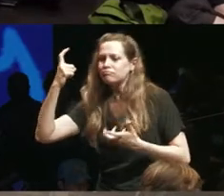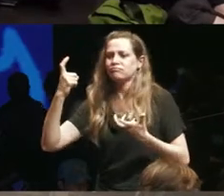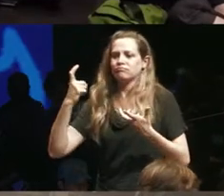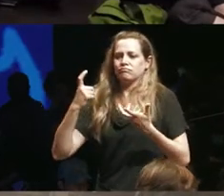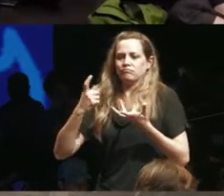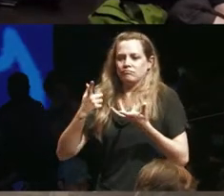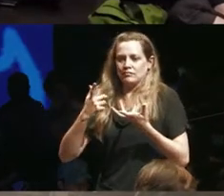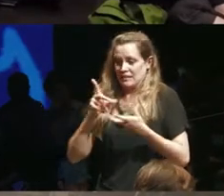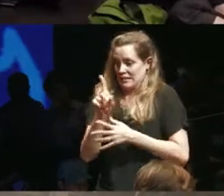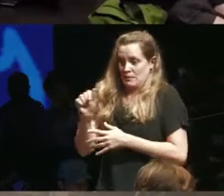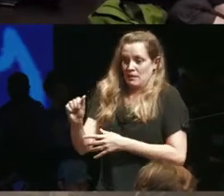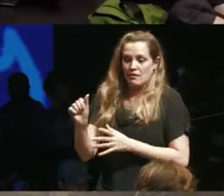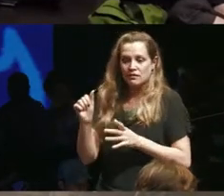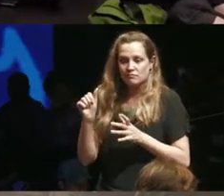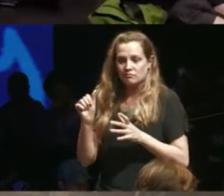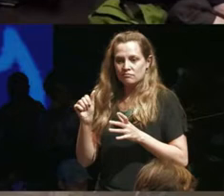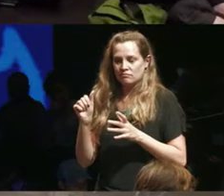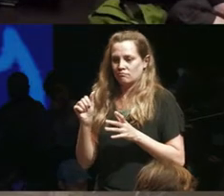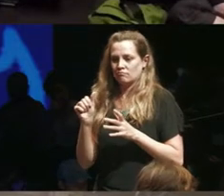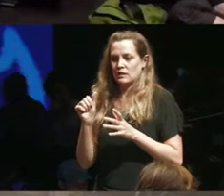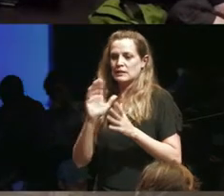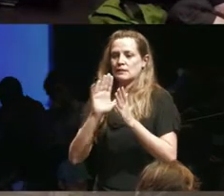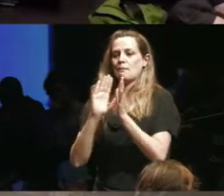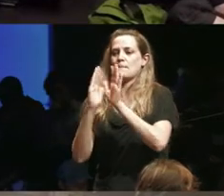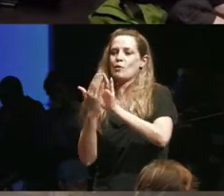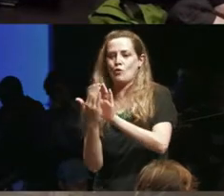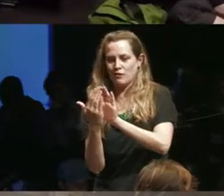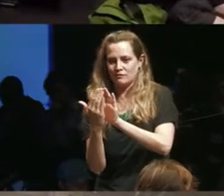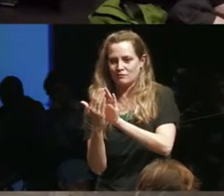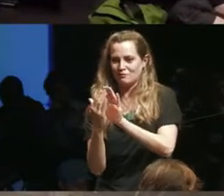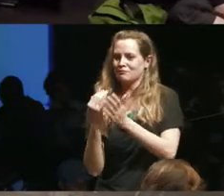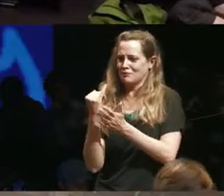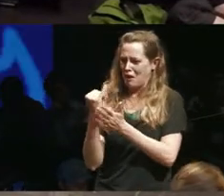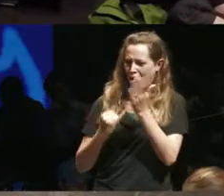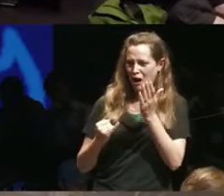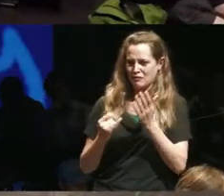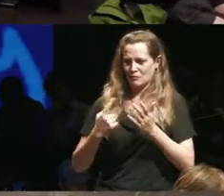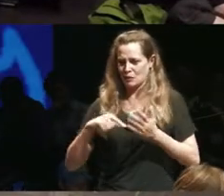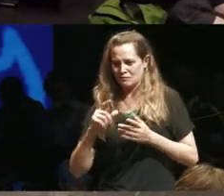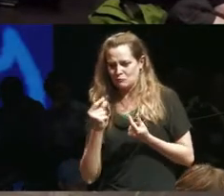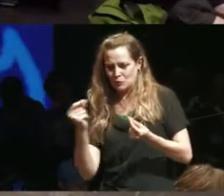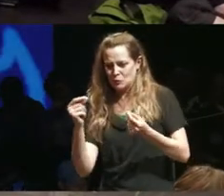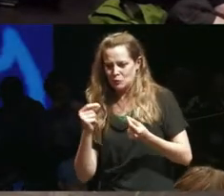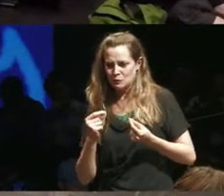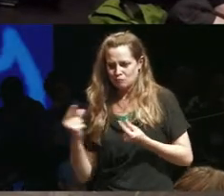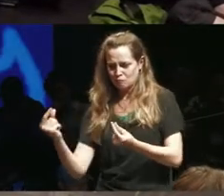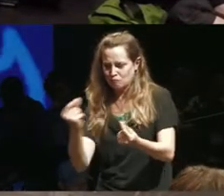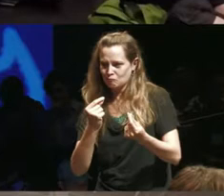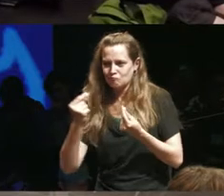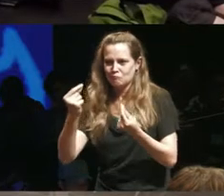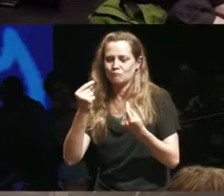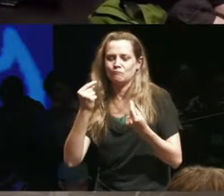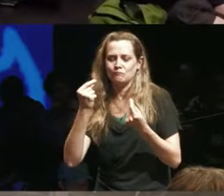disability is is mirrored in in the art form that we practice and is and is a